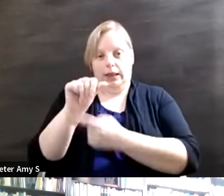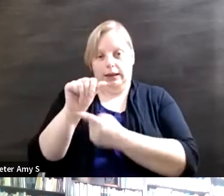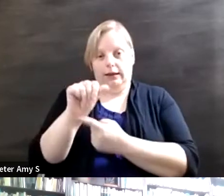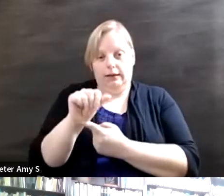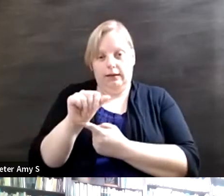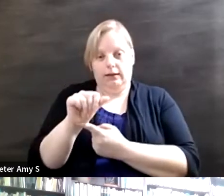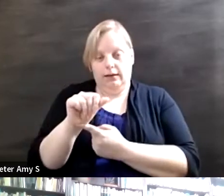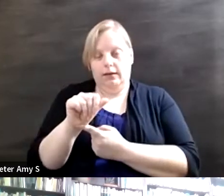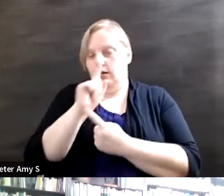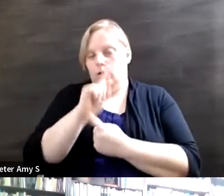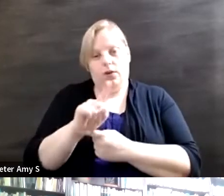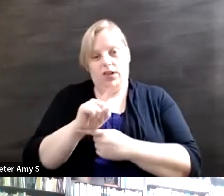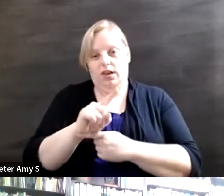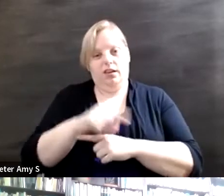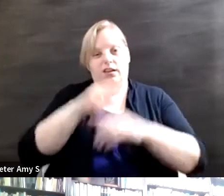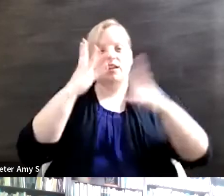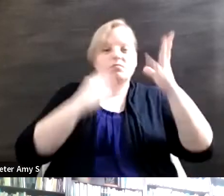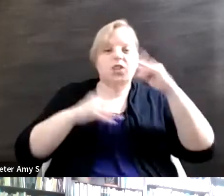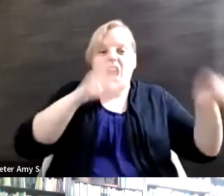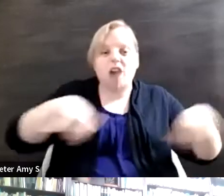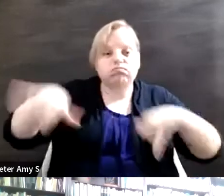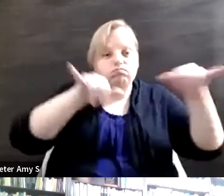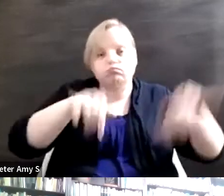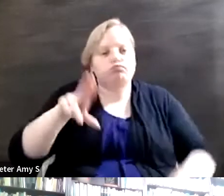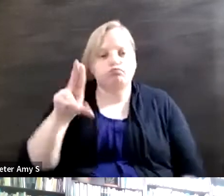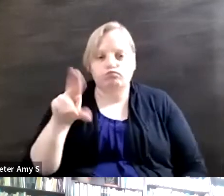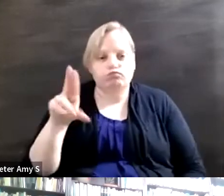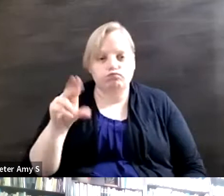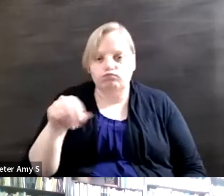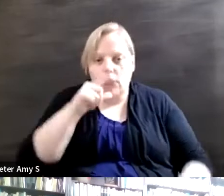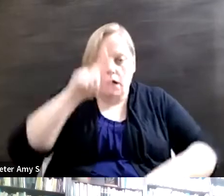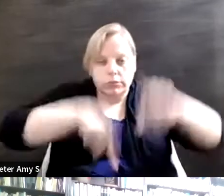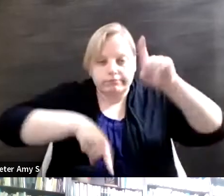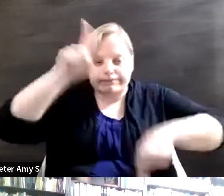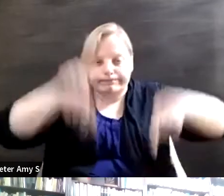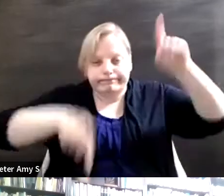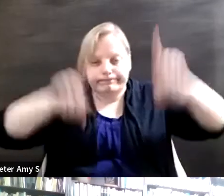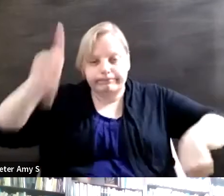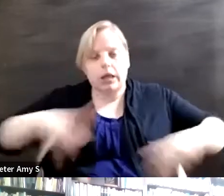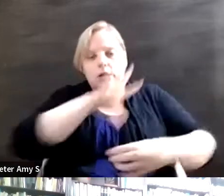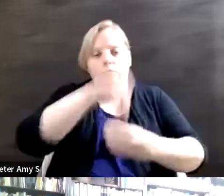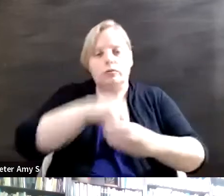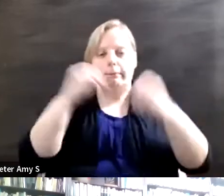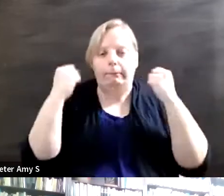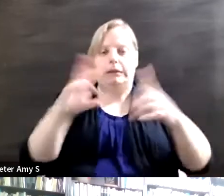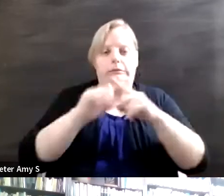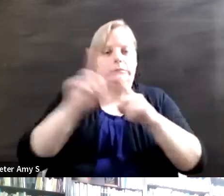diverse experience. It implies or entails or includes many different disabilities--a physical,